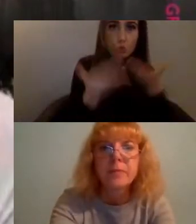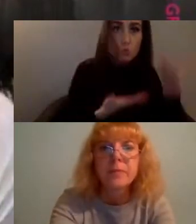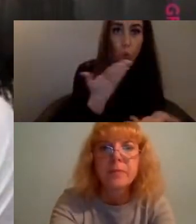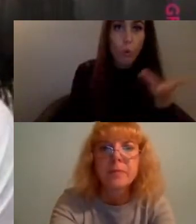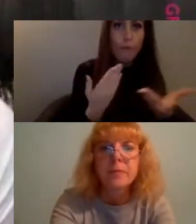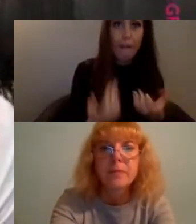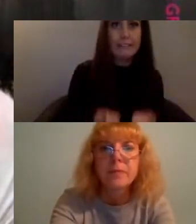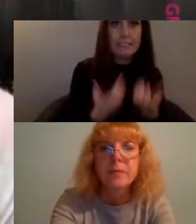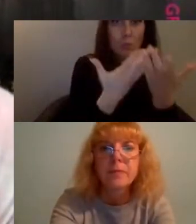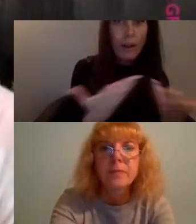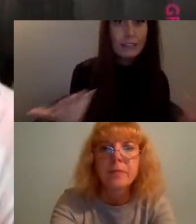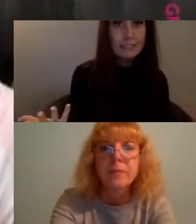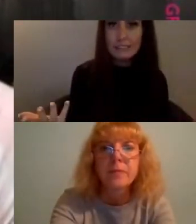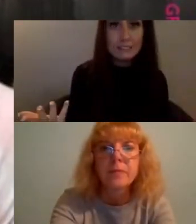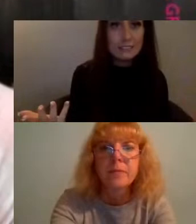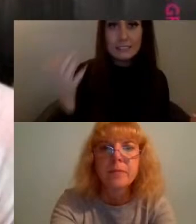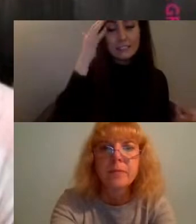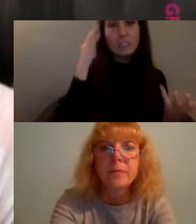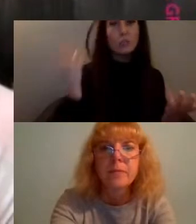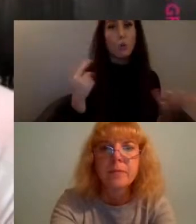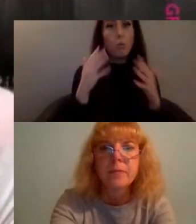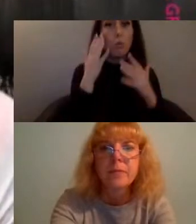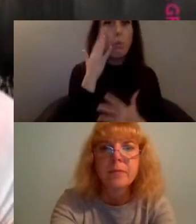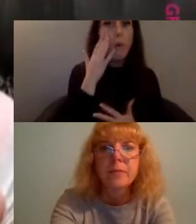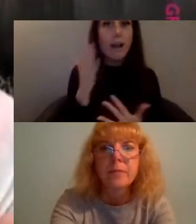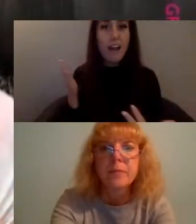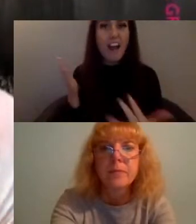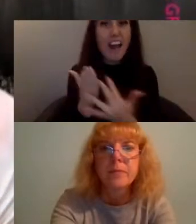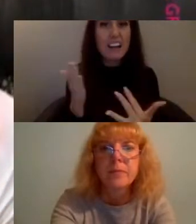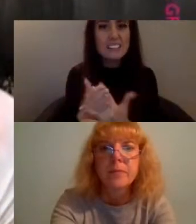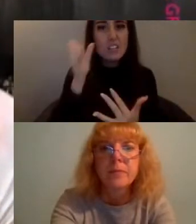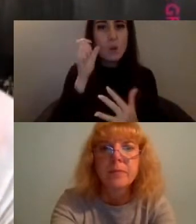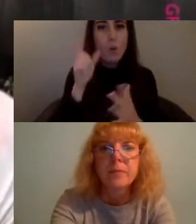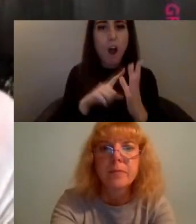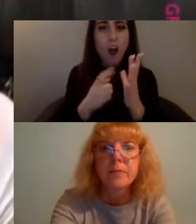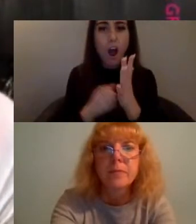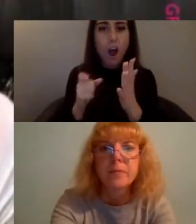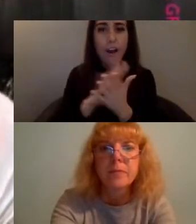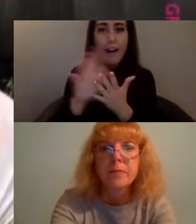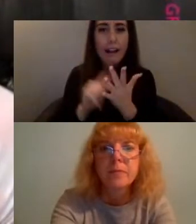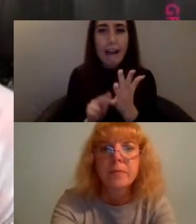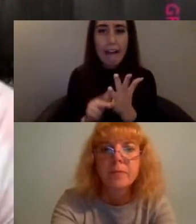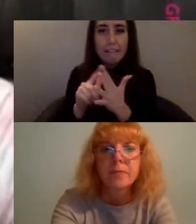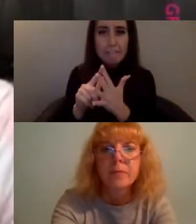so when you go and access these archives you see a massive gap in your representation of yourself